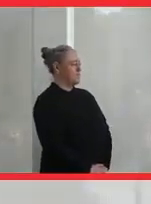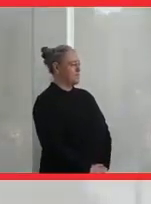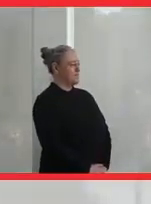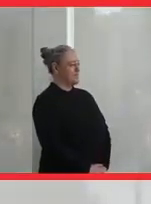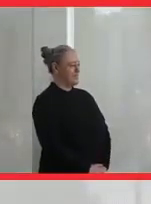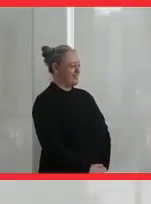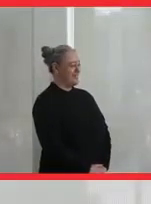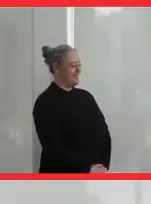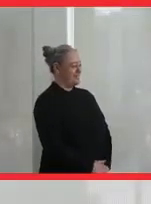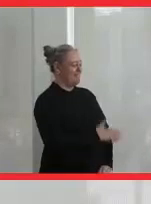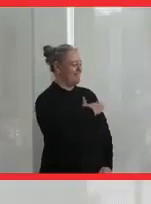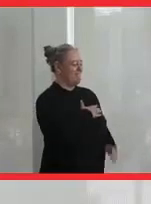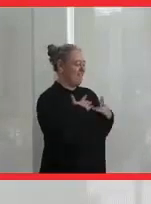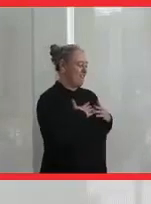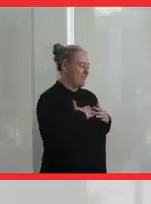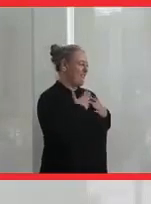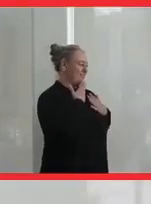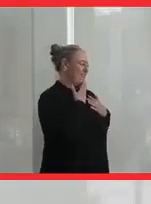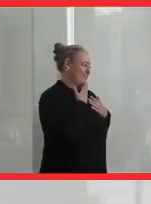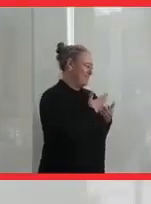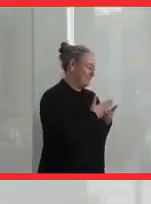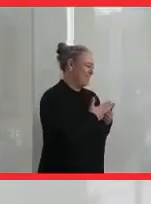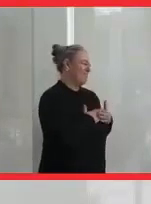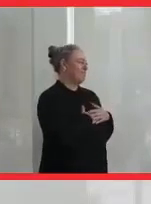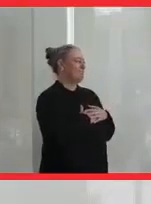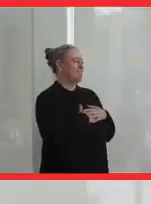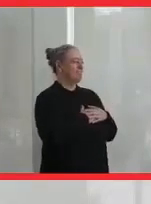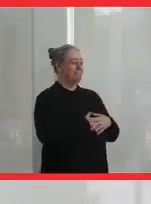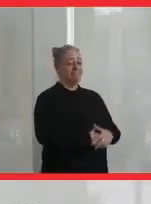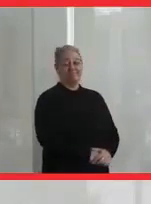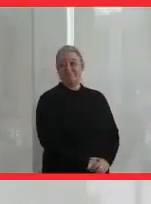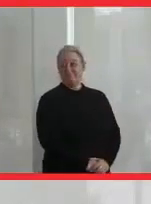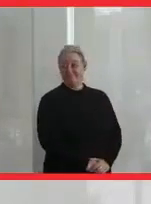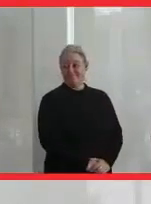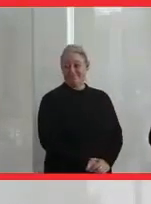[NON-ENGLISH SPEECH] bottom my heart, Jan. Thanks. OK. Kassie, can you close us?